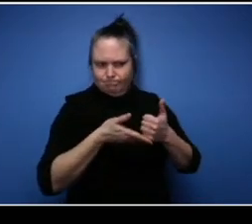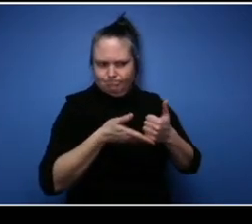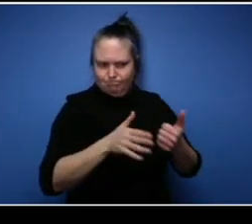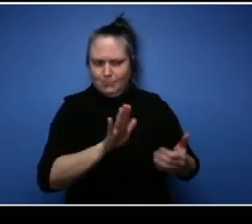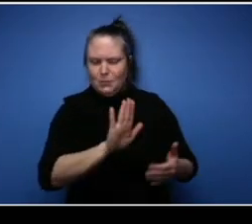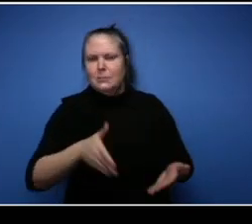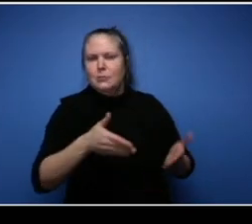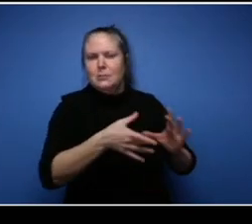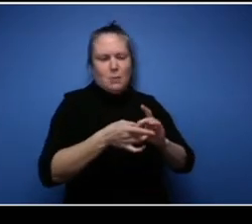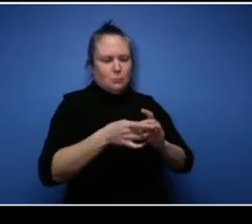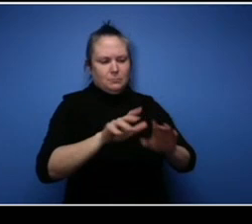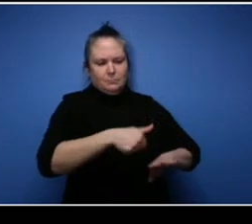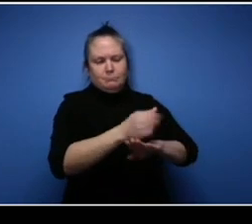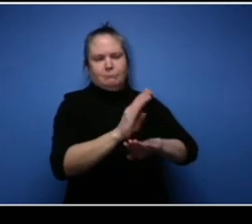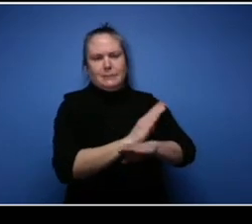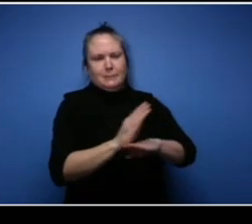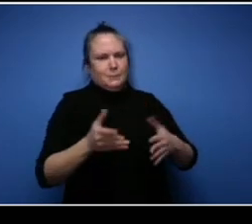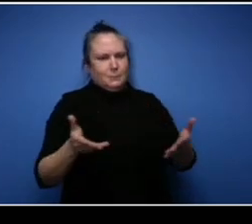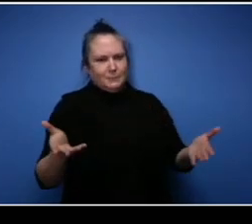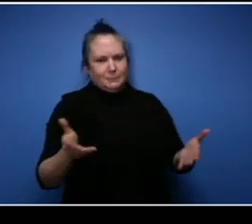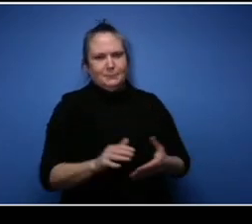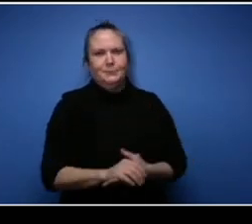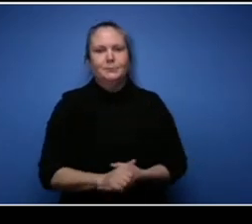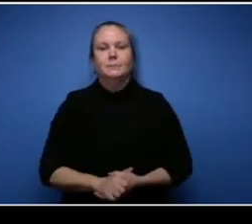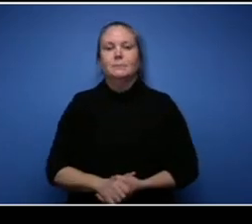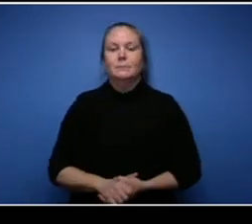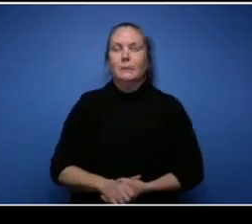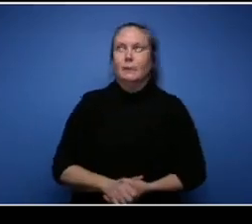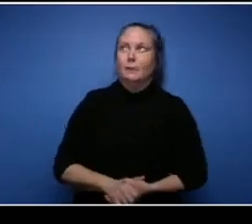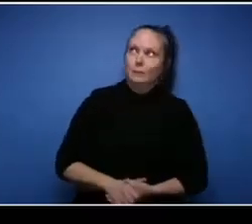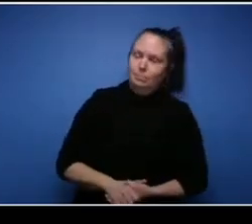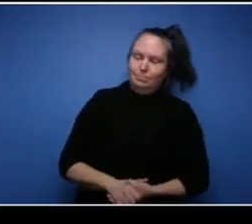When I get asked that question often it's almost like okay what am I going to tell these